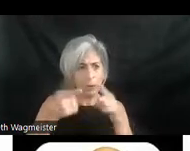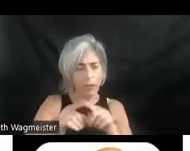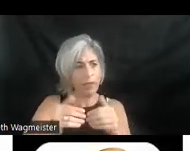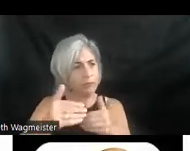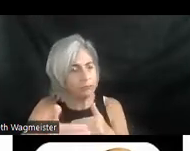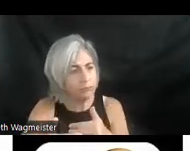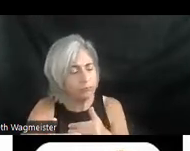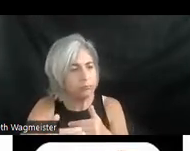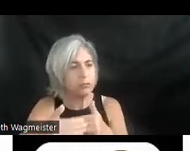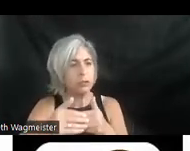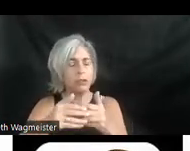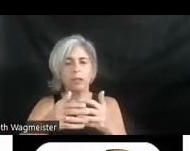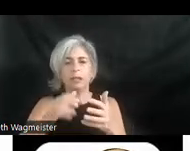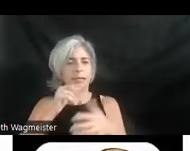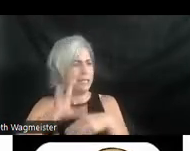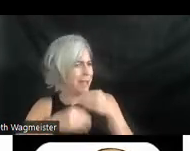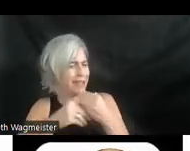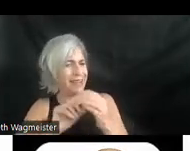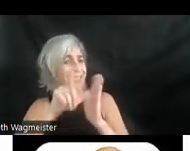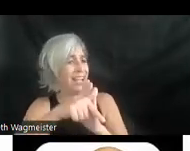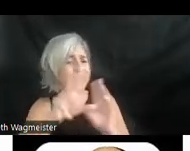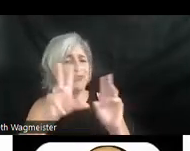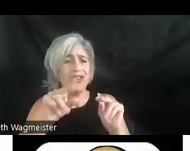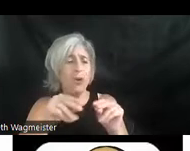Audio description doesn't have to be added in. They can be more descriptive with their